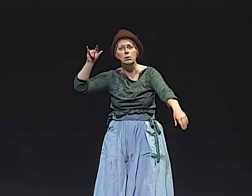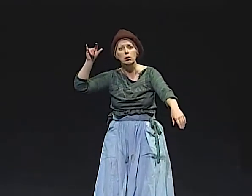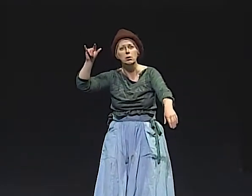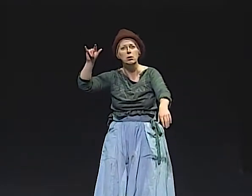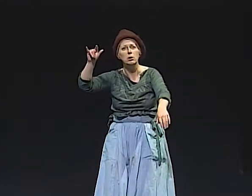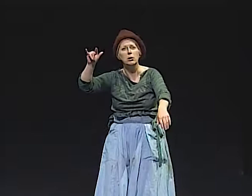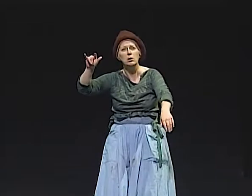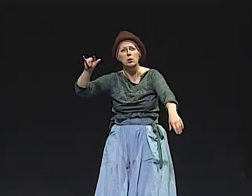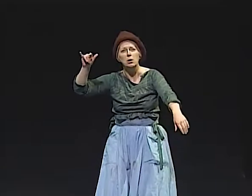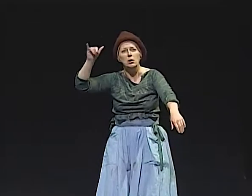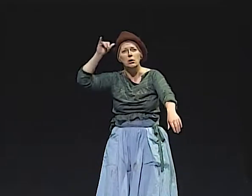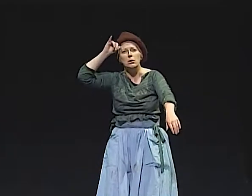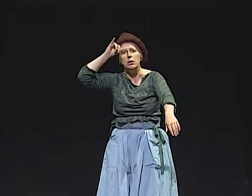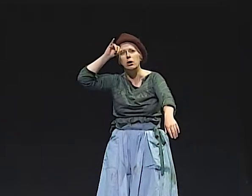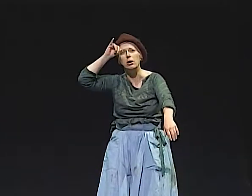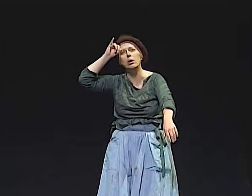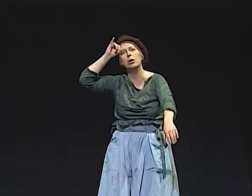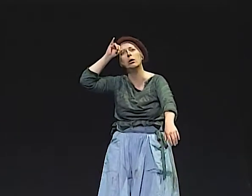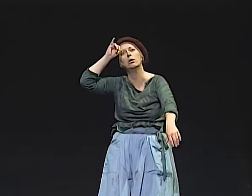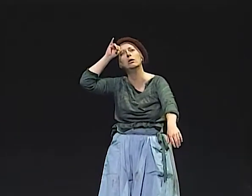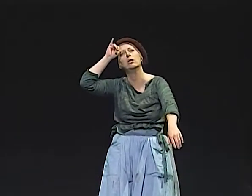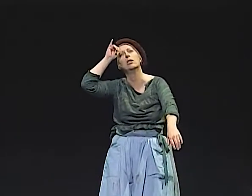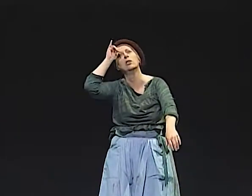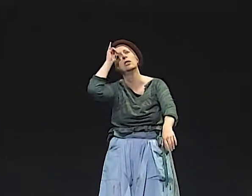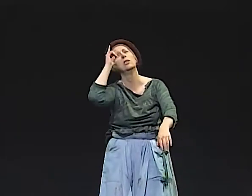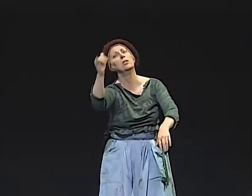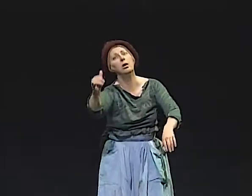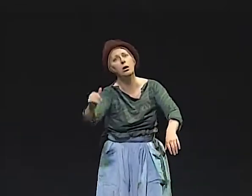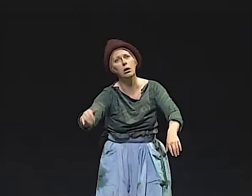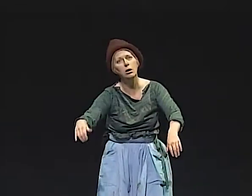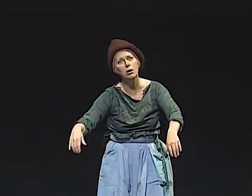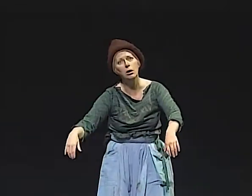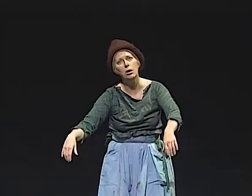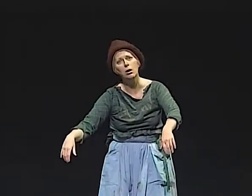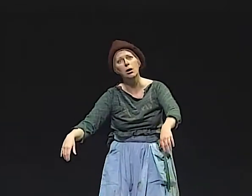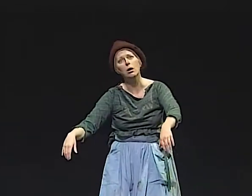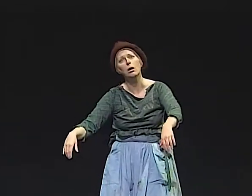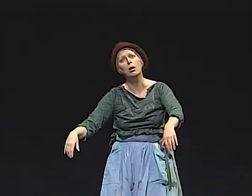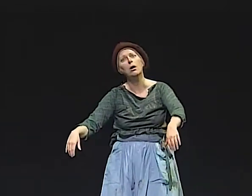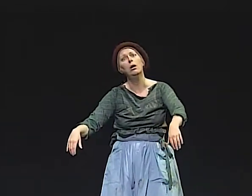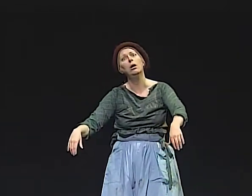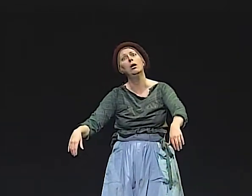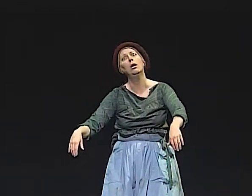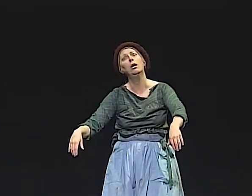ON THAT PLANE FOR HOURS AND HOURS. IT SEEMED TO TAKE FOREVER.